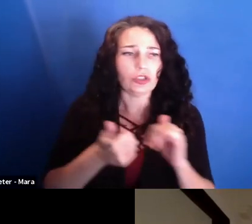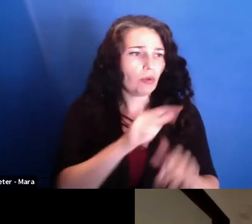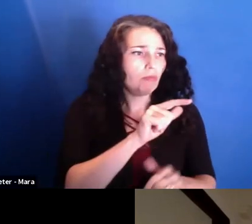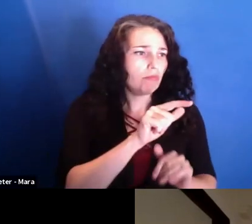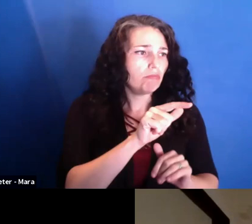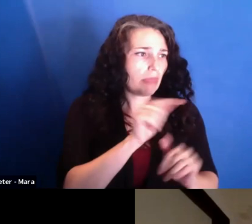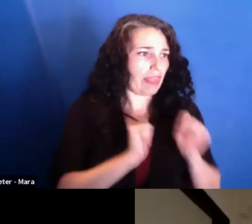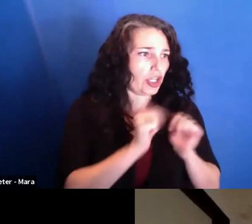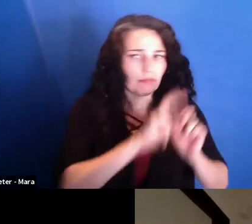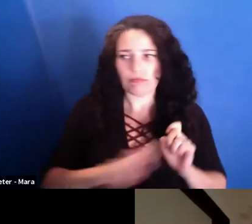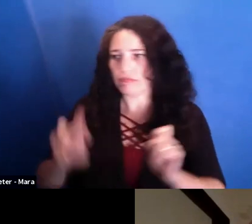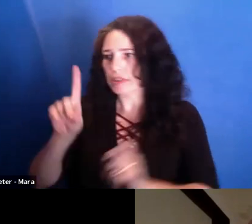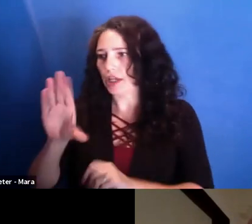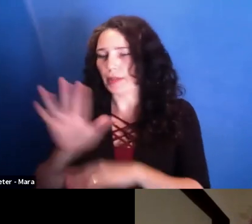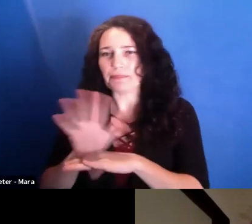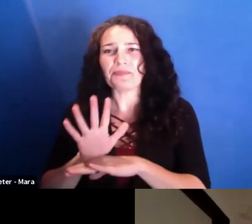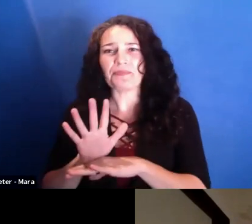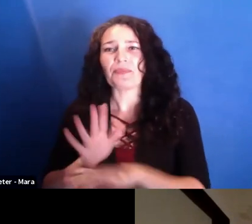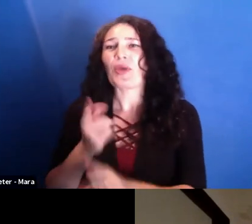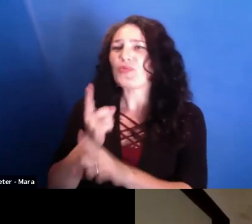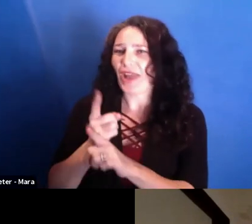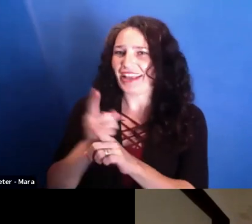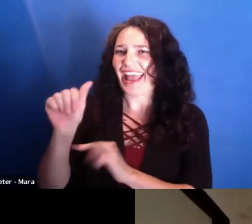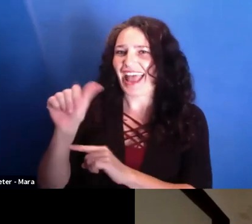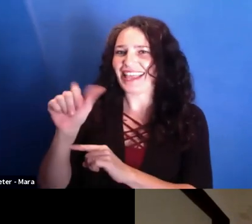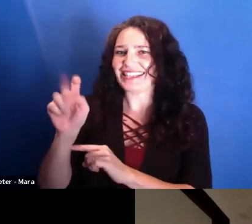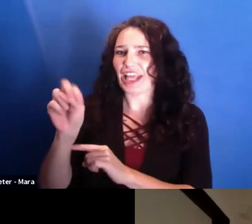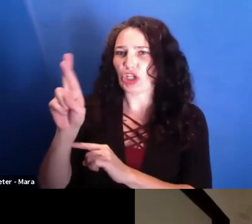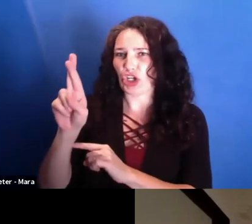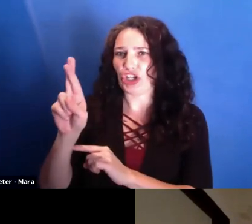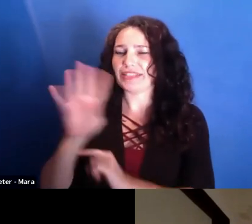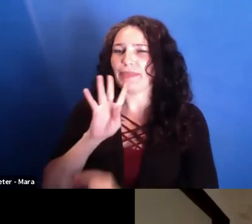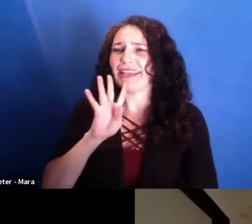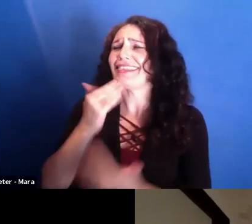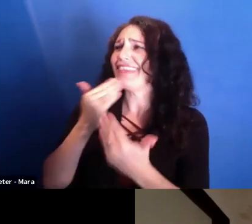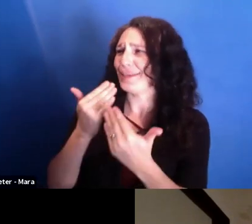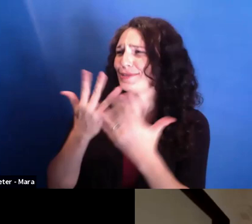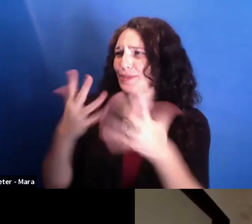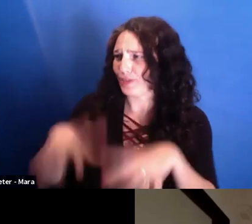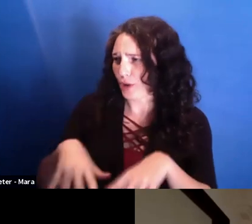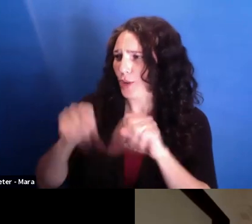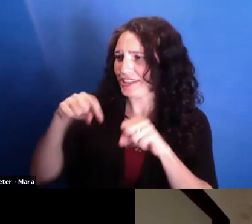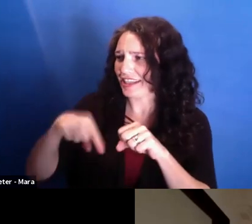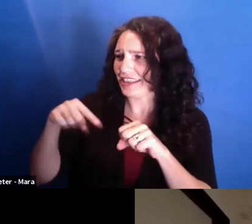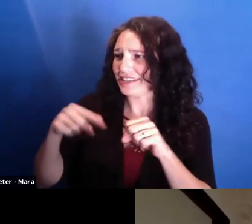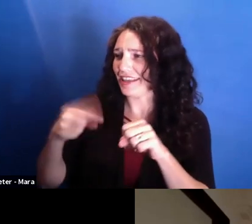Right, so, first of all, thank you very much for hosting this and for screening the film.